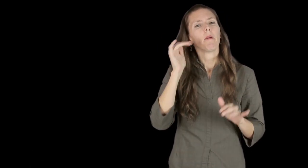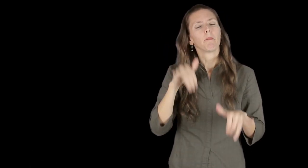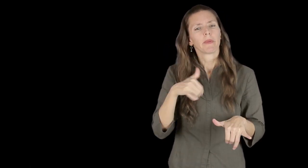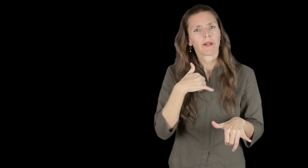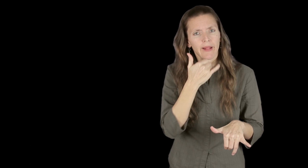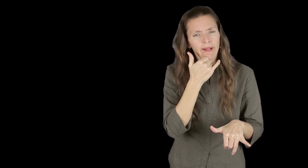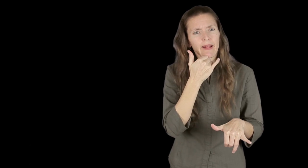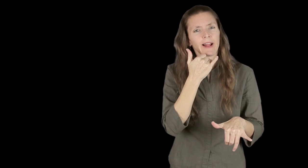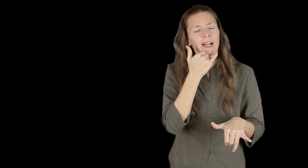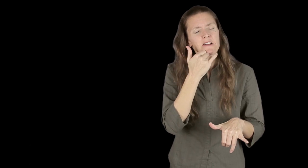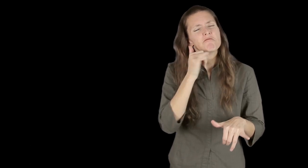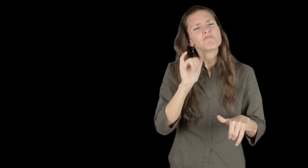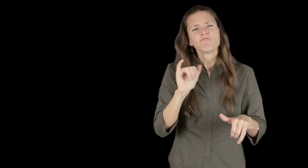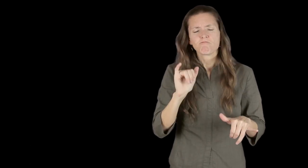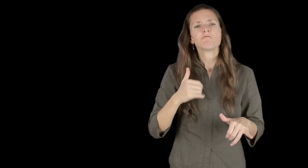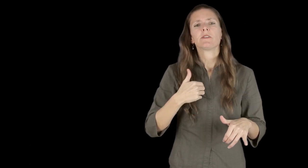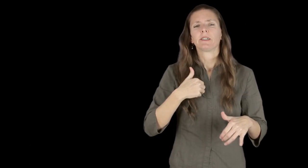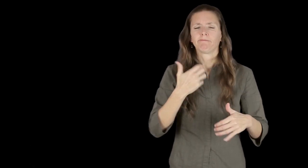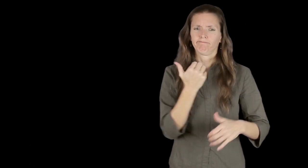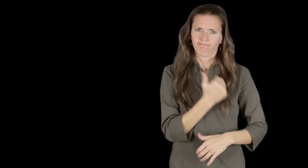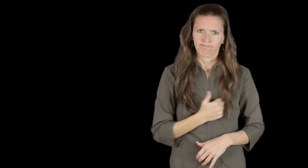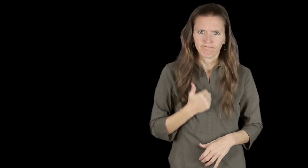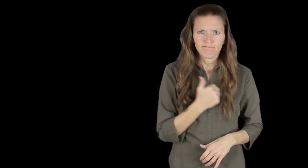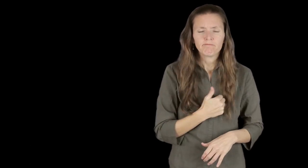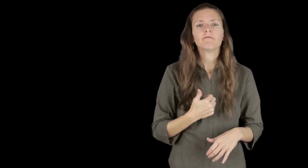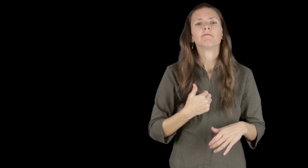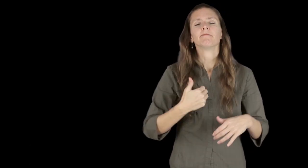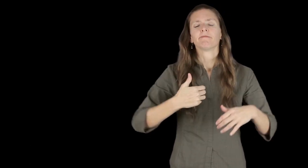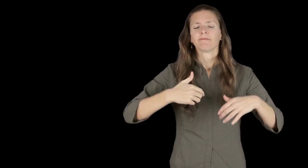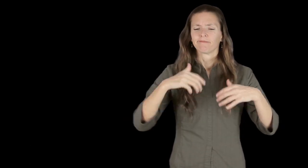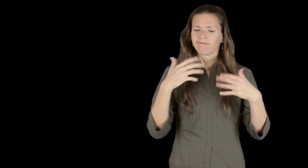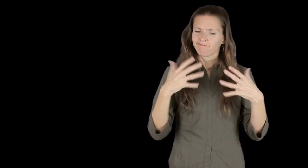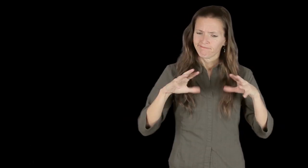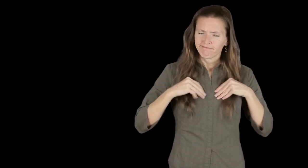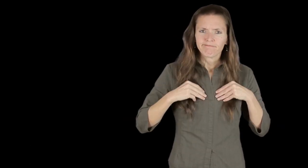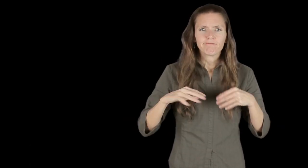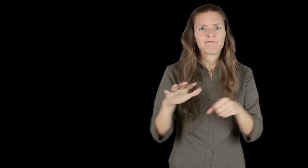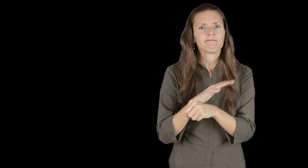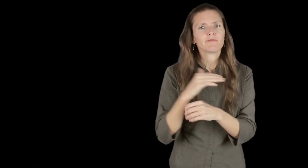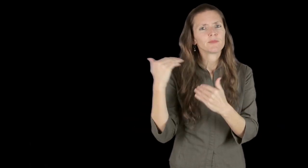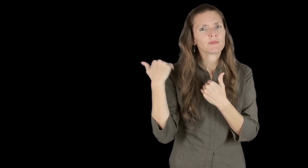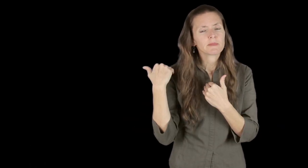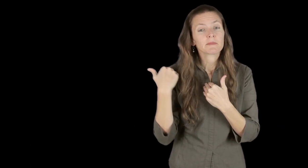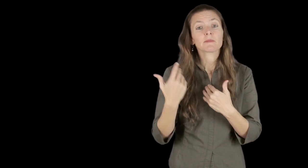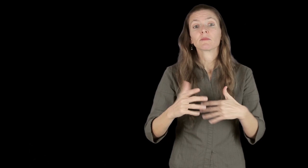but I still went ahead and made them. For that, I am very, very sorry, and take full responsibility for having done so.